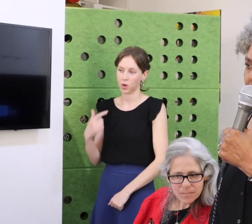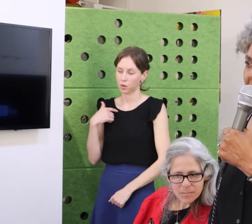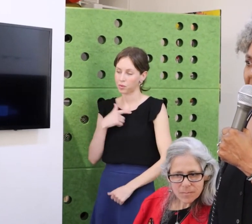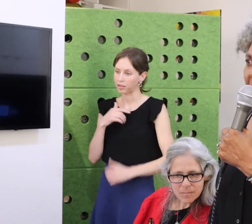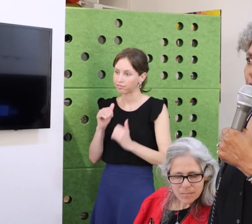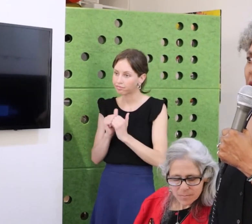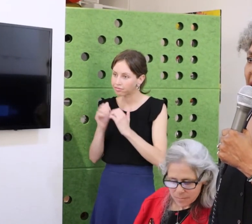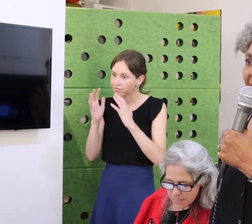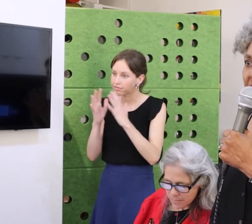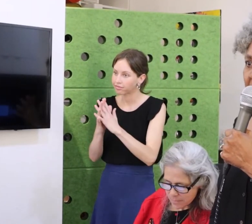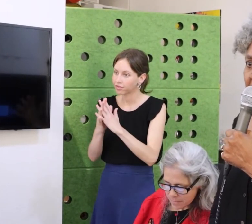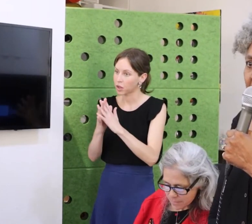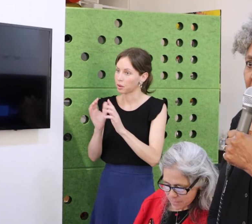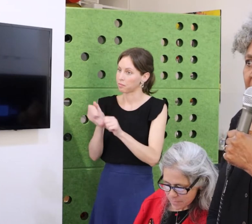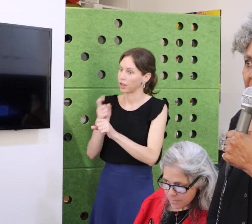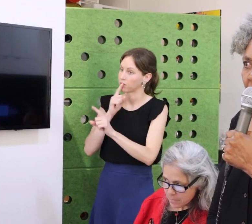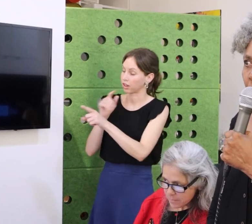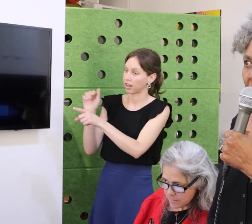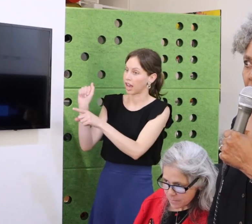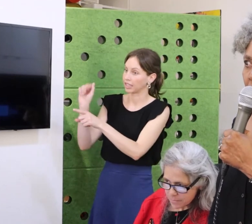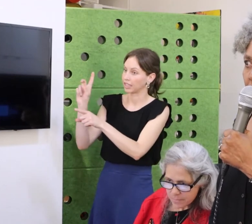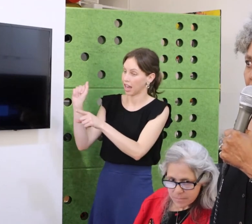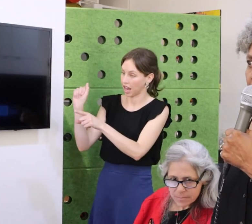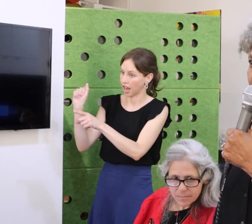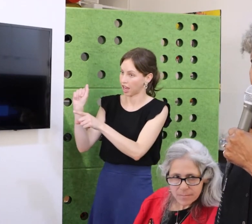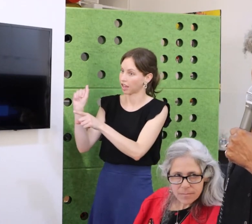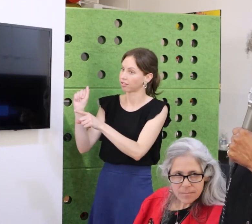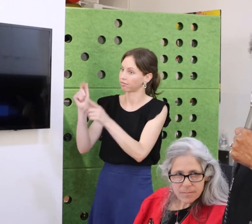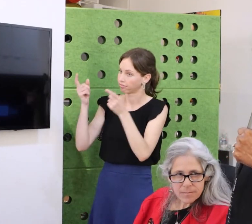It was never created to create perfection.